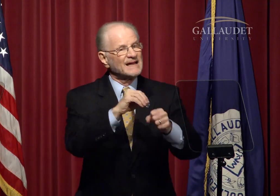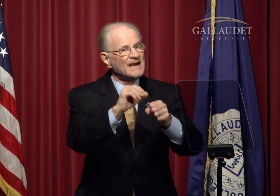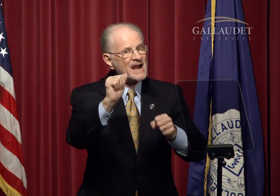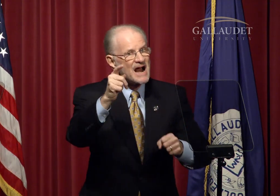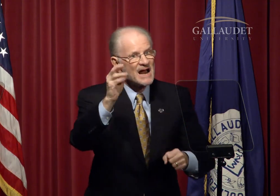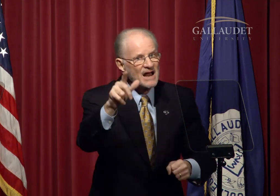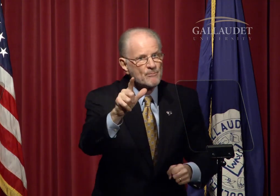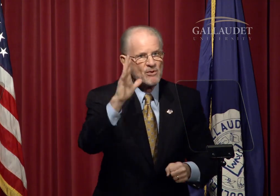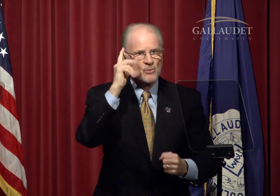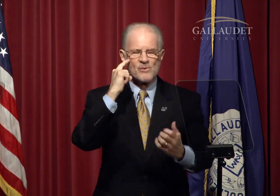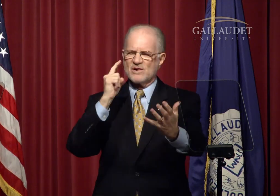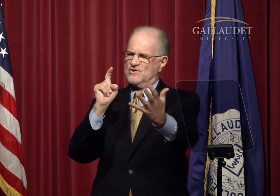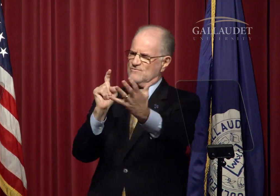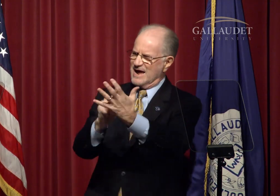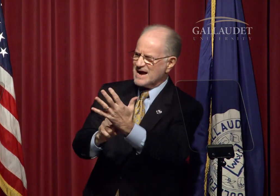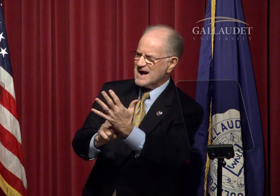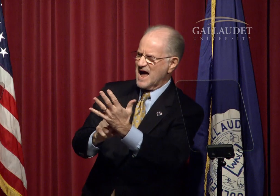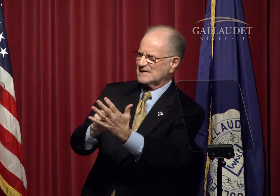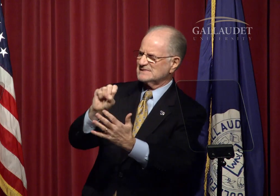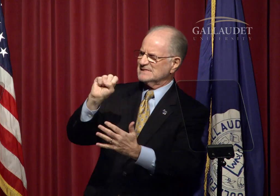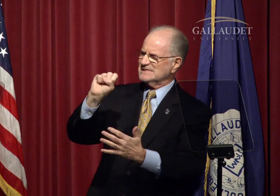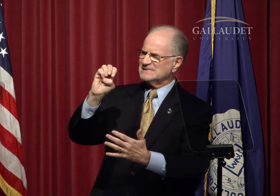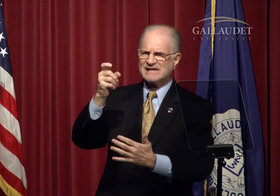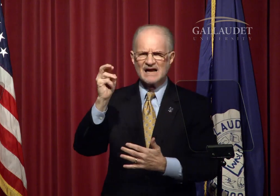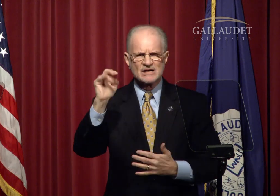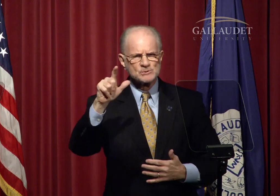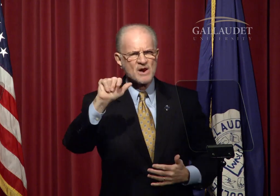In April, we will recognize